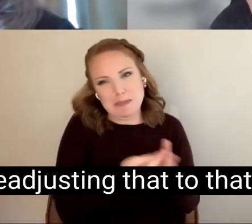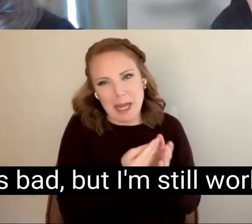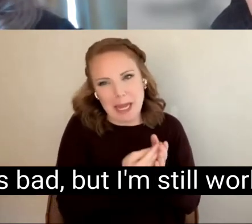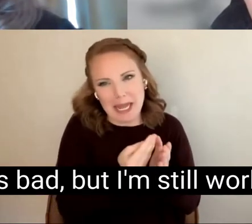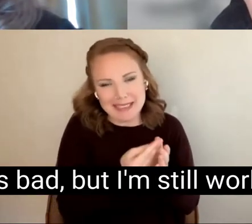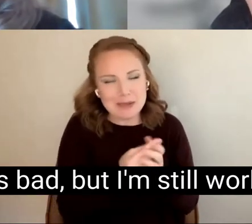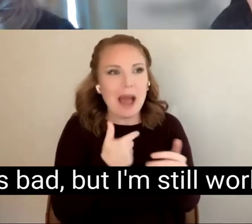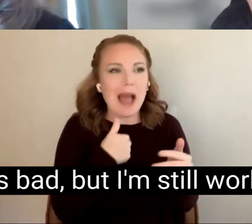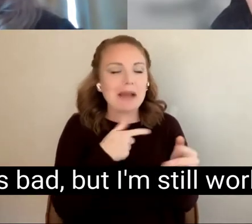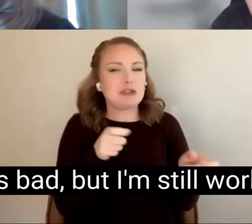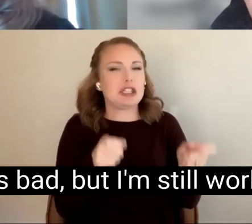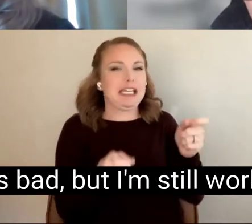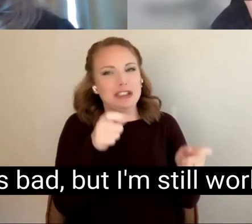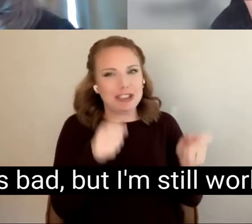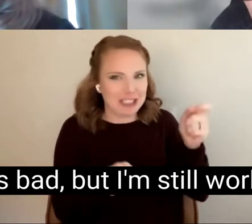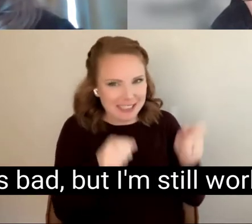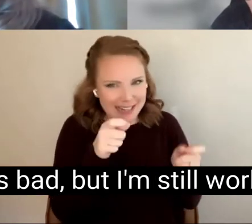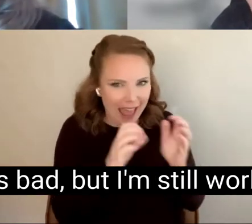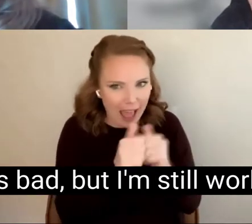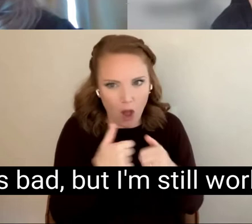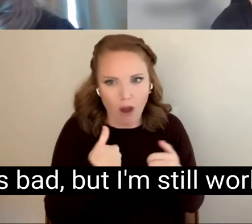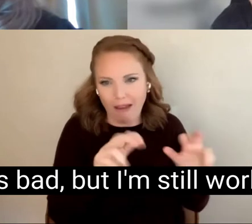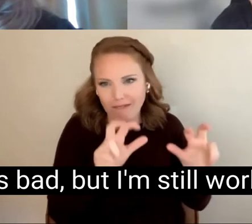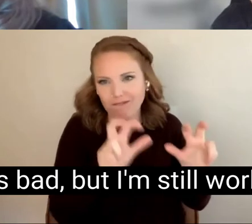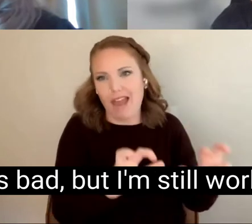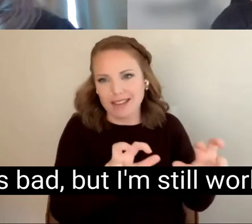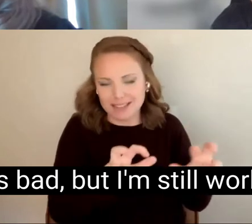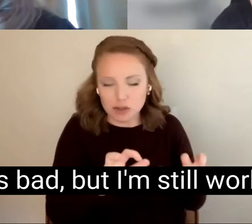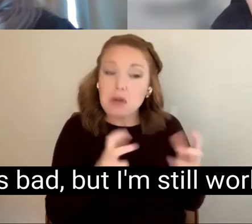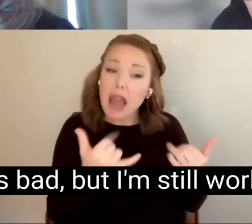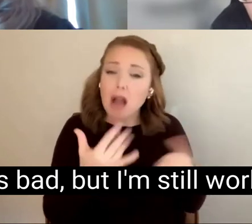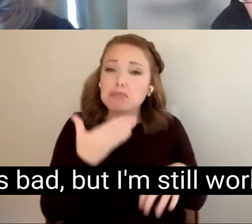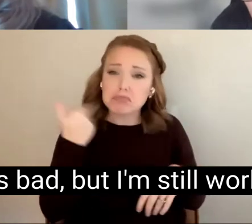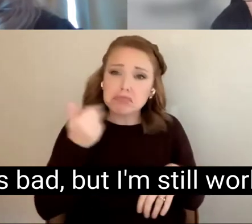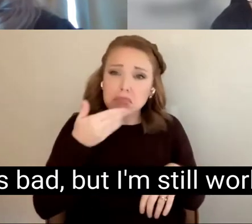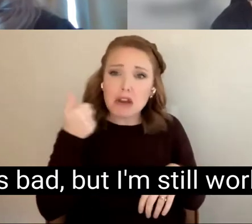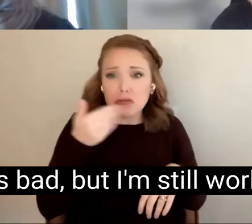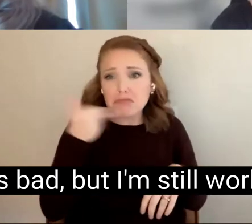That's not as bad, but I'm still working on that.